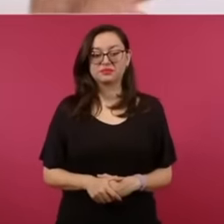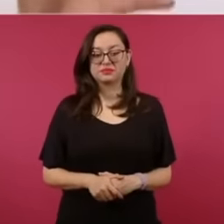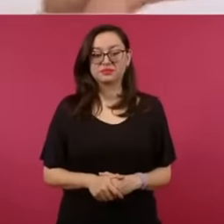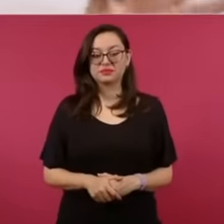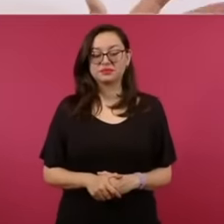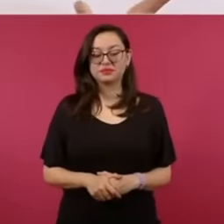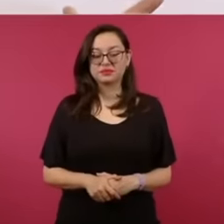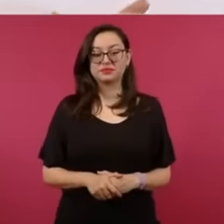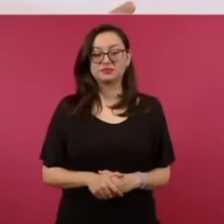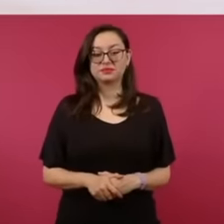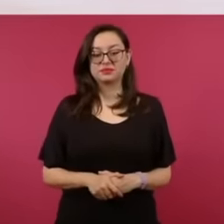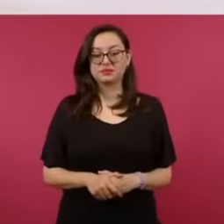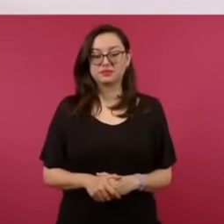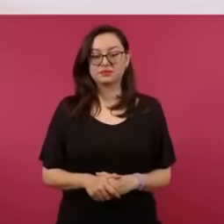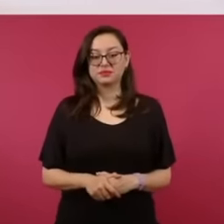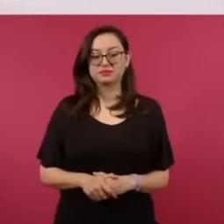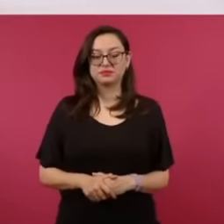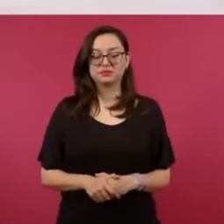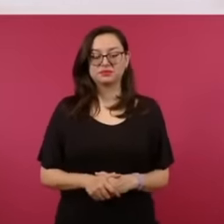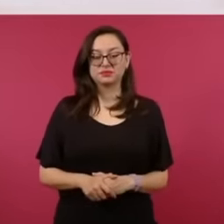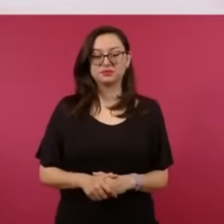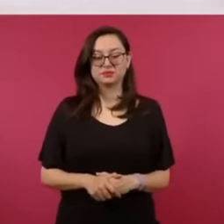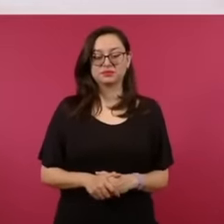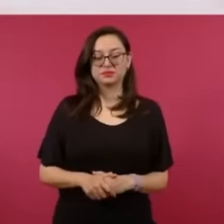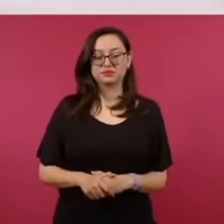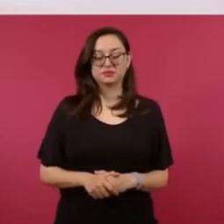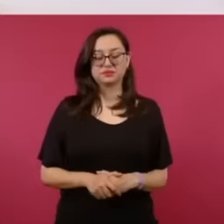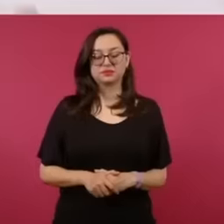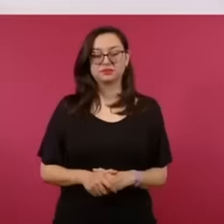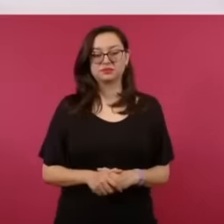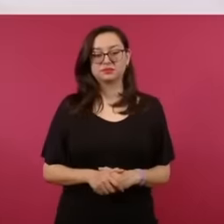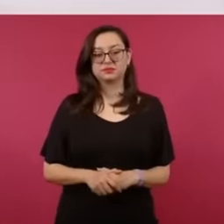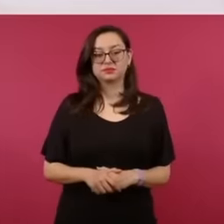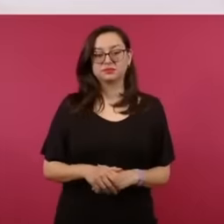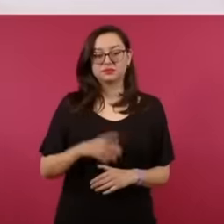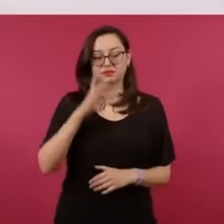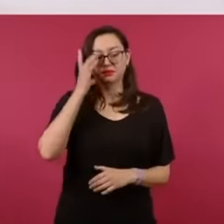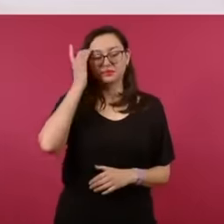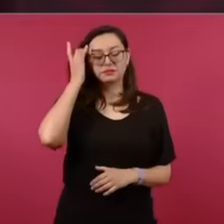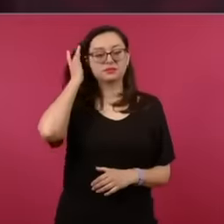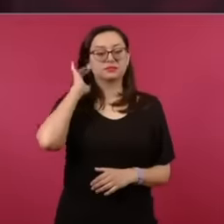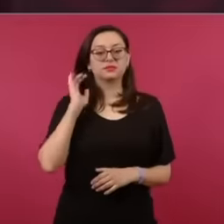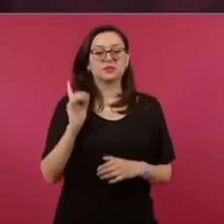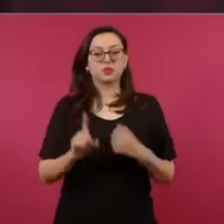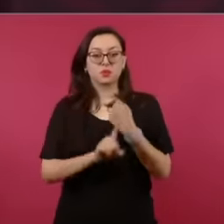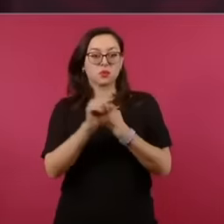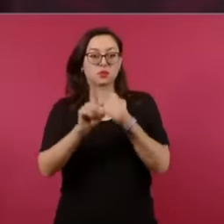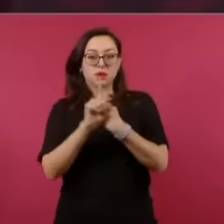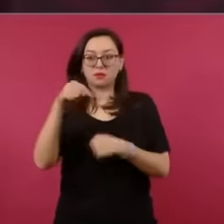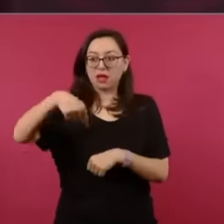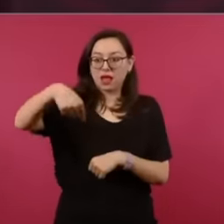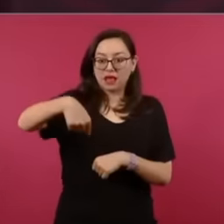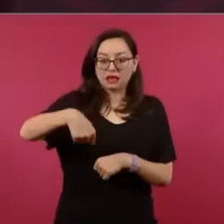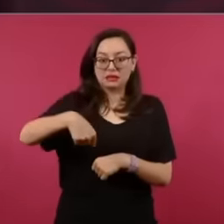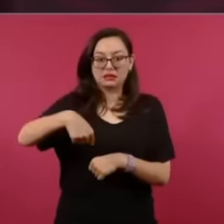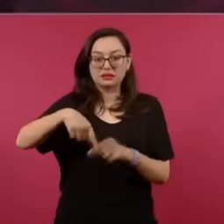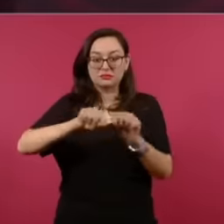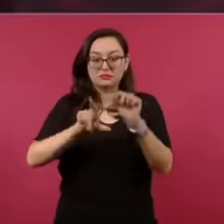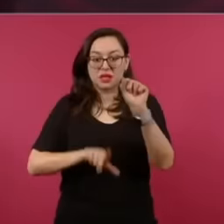phenomenon of Mexico that happens that here